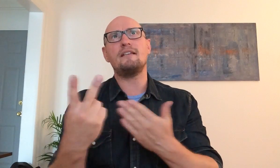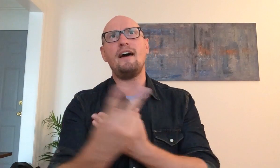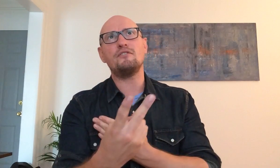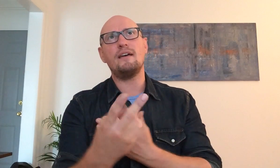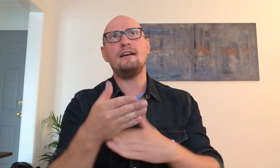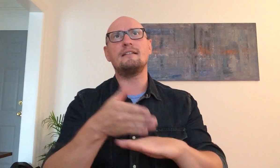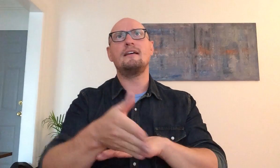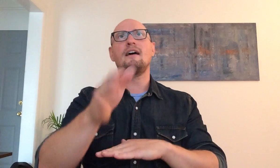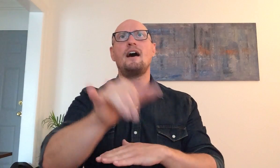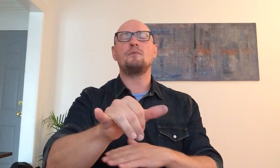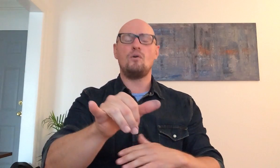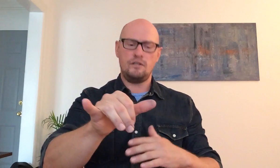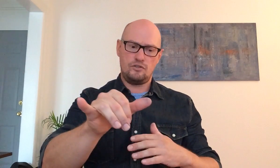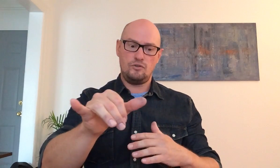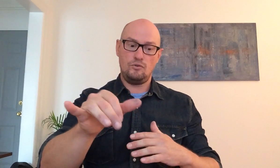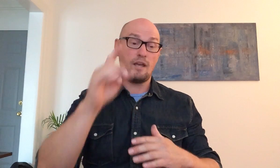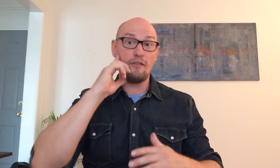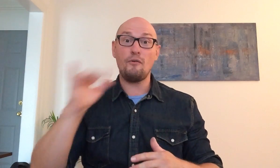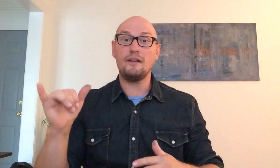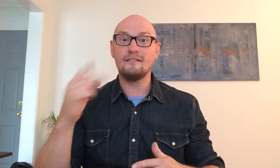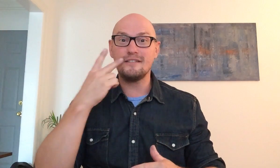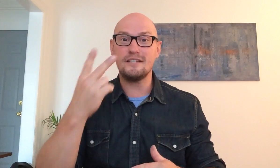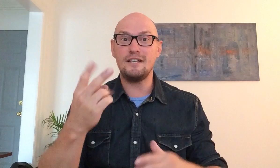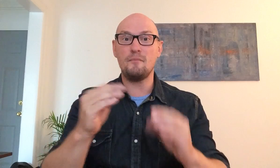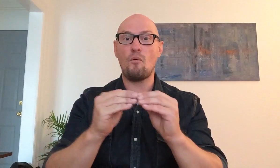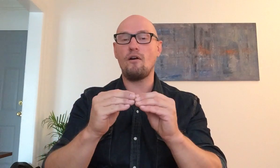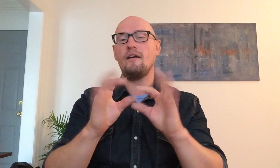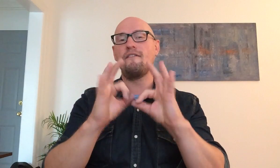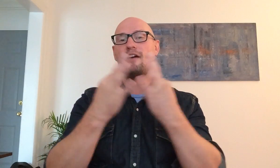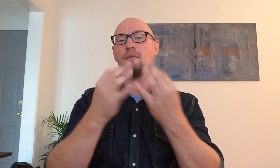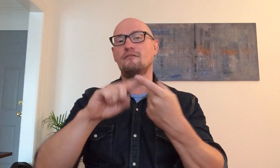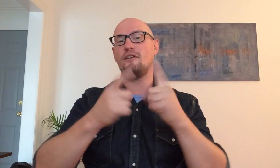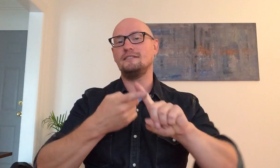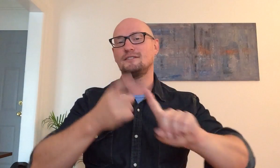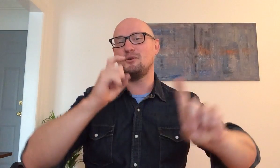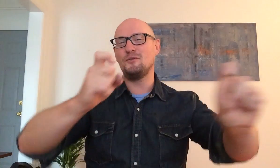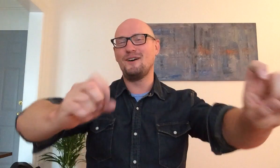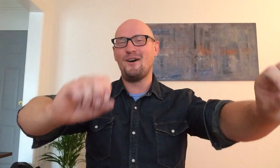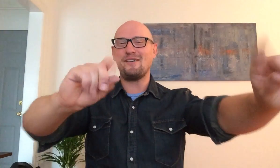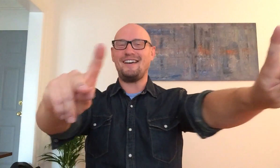after that I'm going to California to see more family and friends cool okay